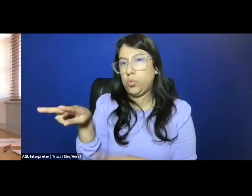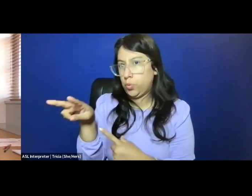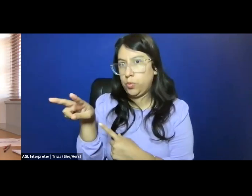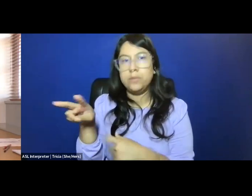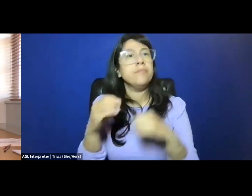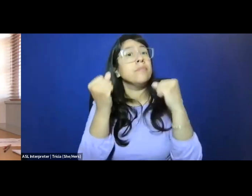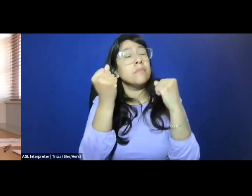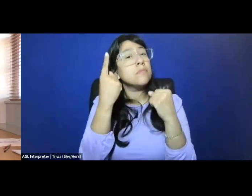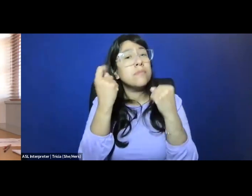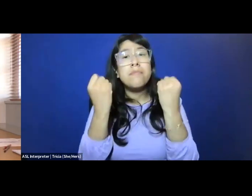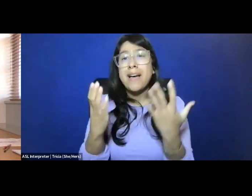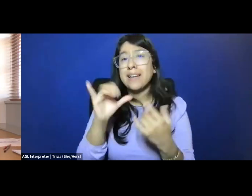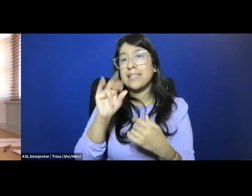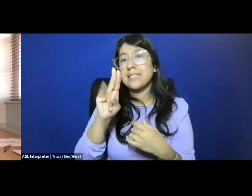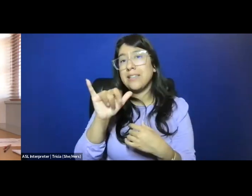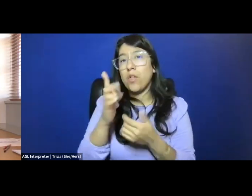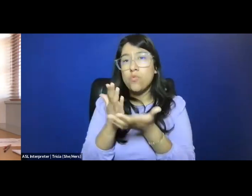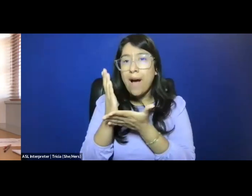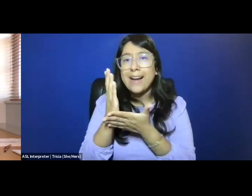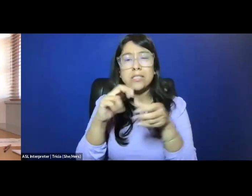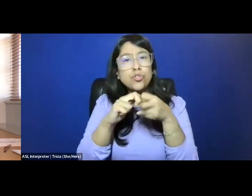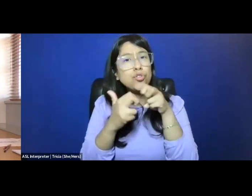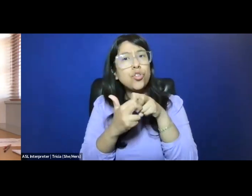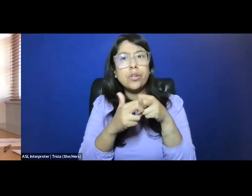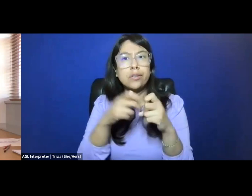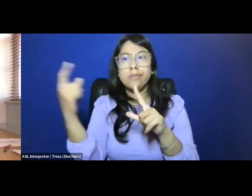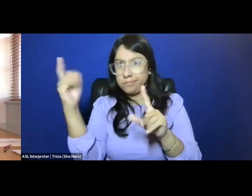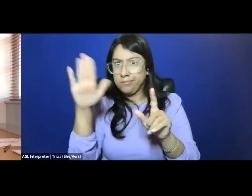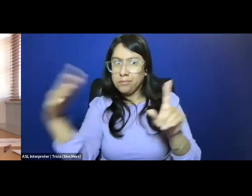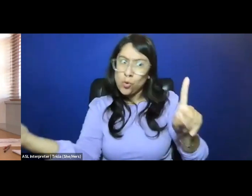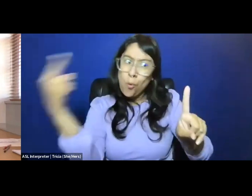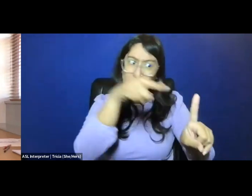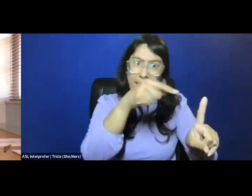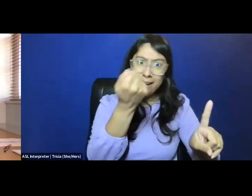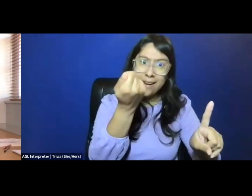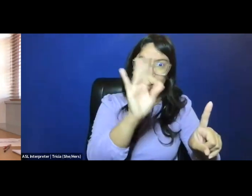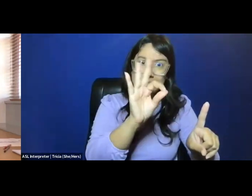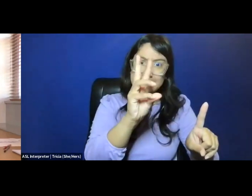as our many civil rights issues often framed with reference sort of to the 1960s, you know,